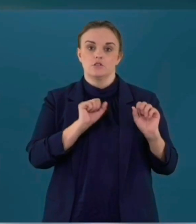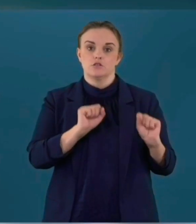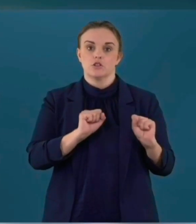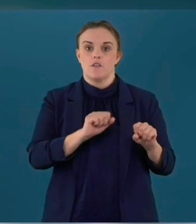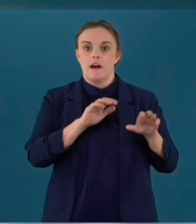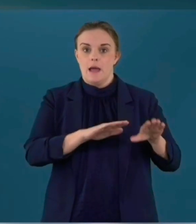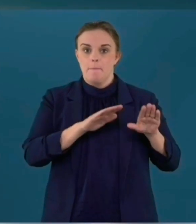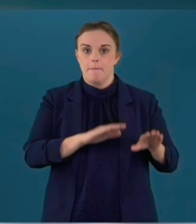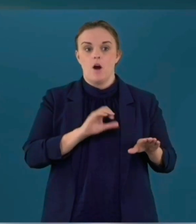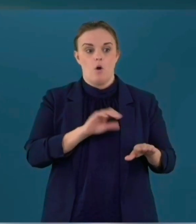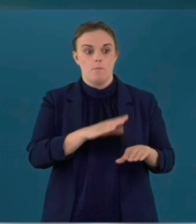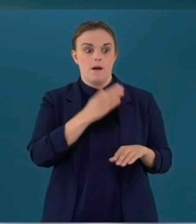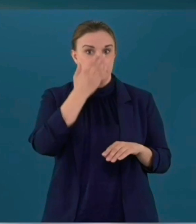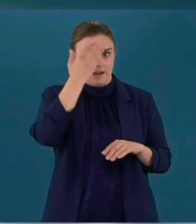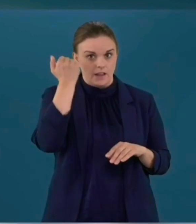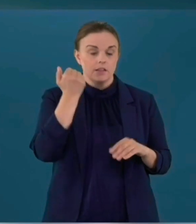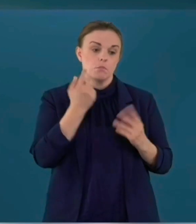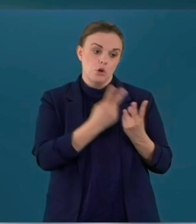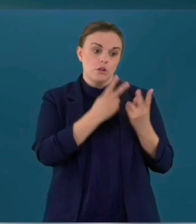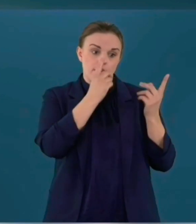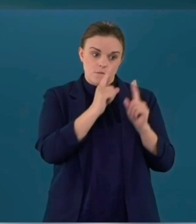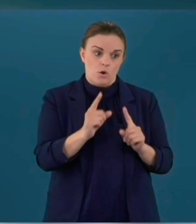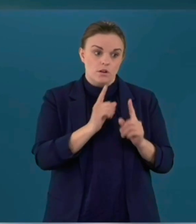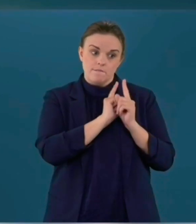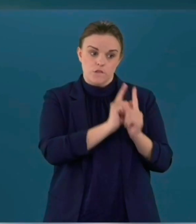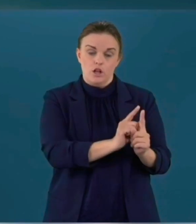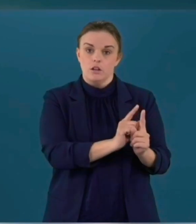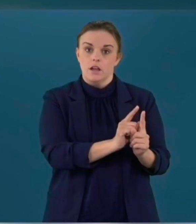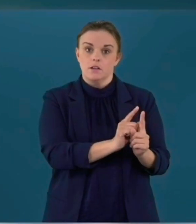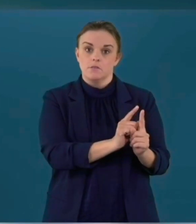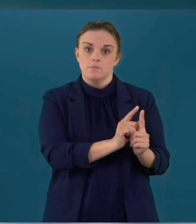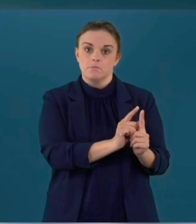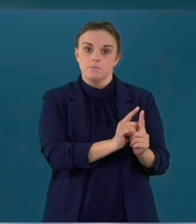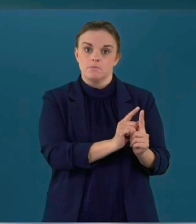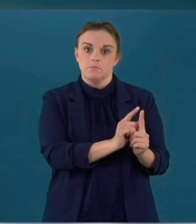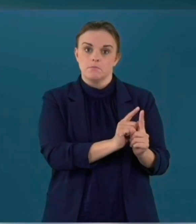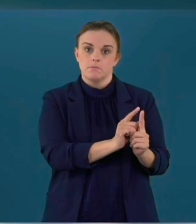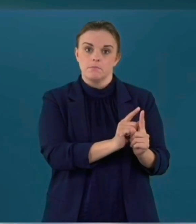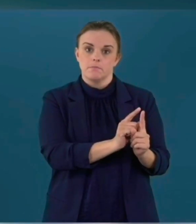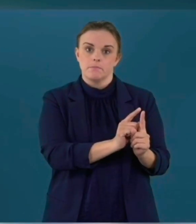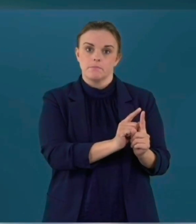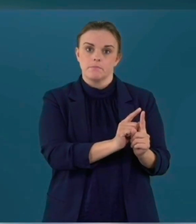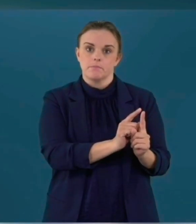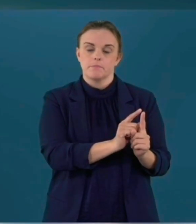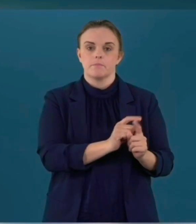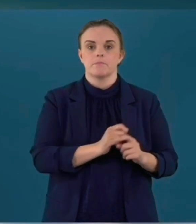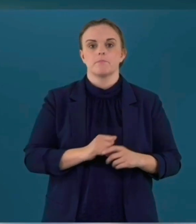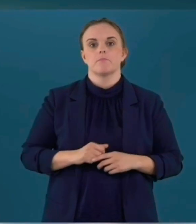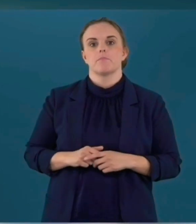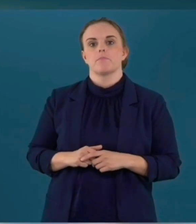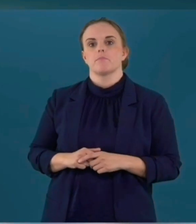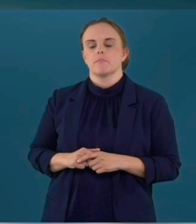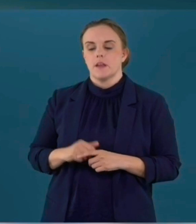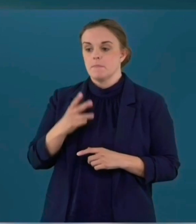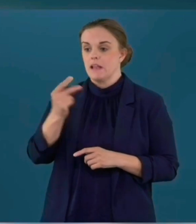staying home while in other countries you need in legal obligation and people are still protesting and going out and doing things so I think we need to all